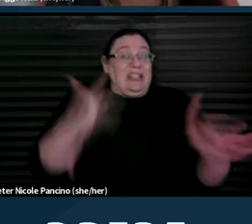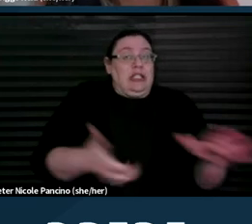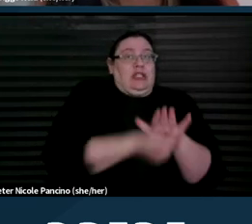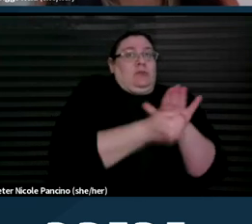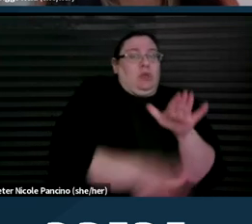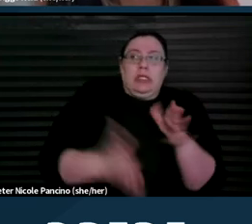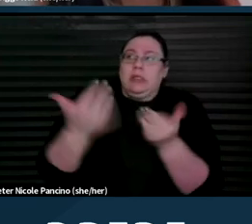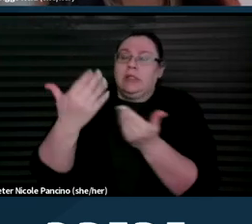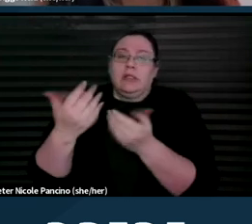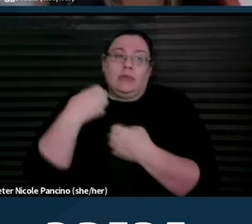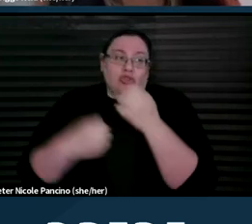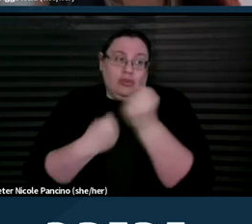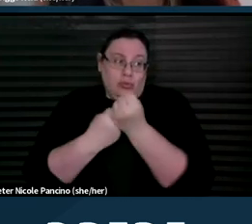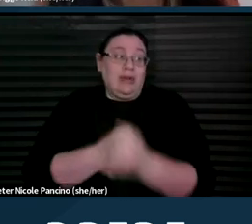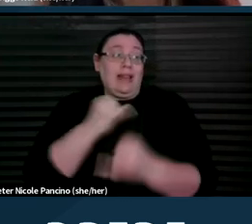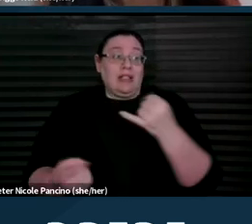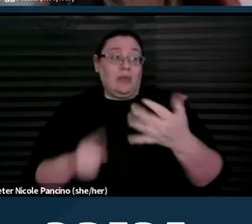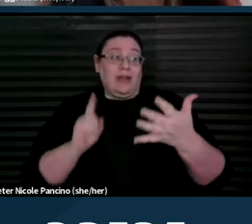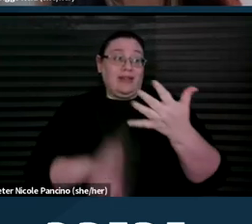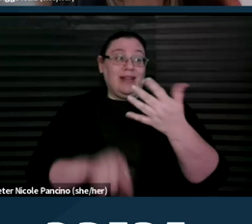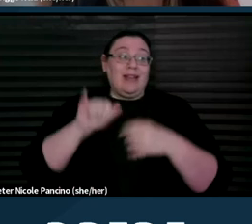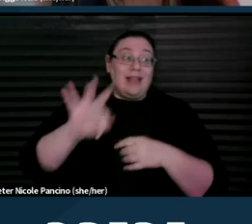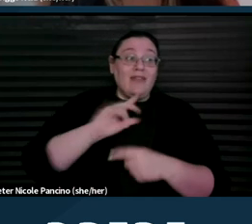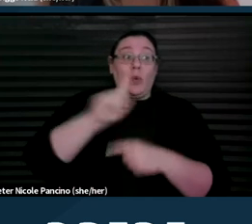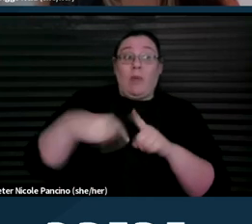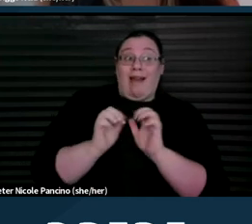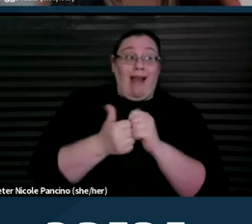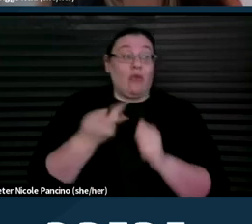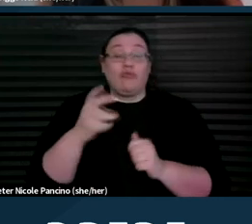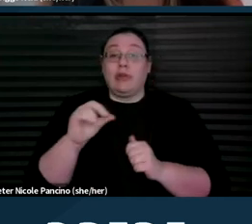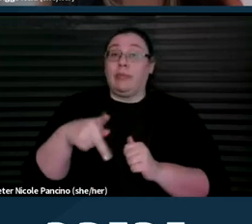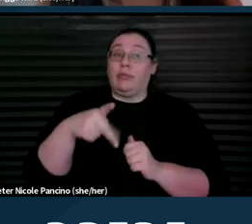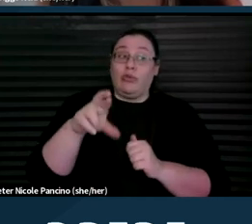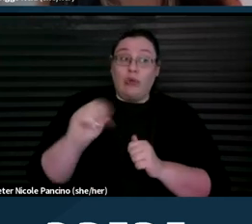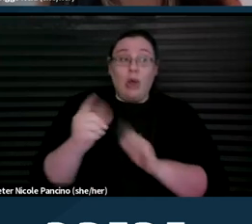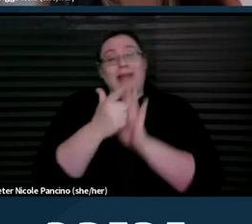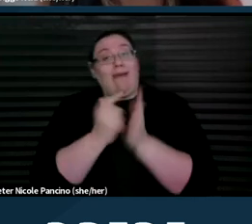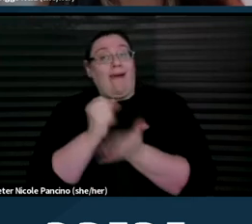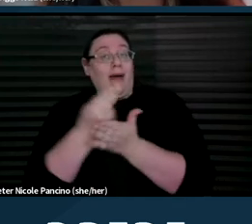And lastly, the If/When/How Repro Legal Helpline provides free confidential legal services